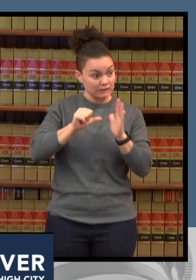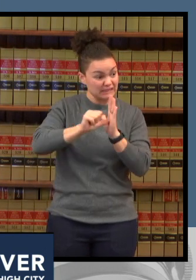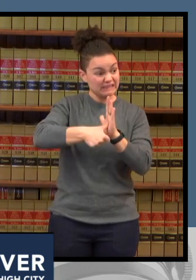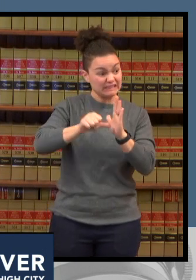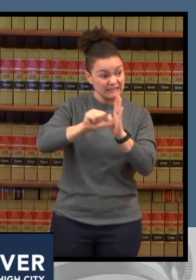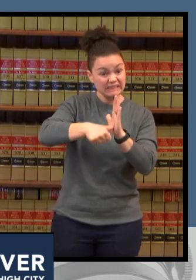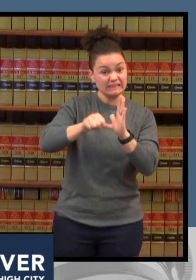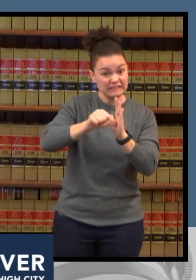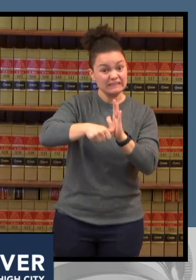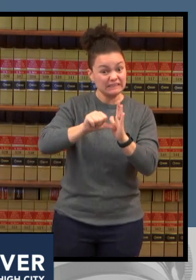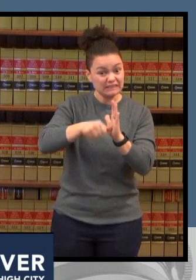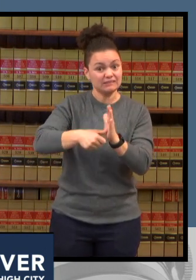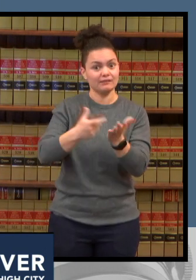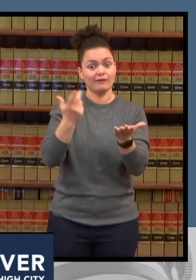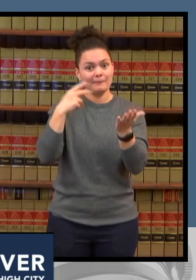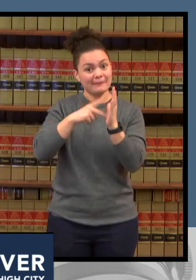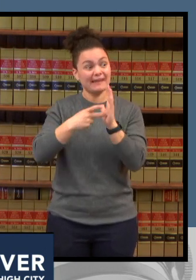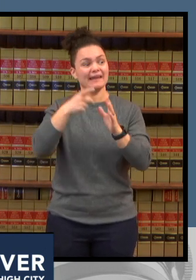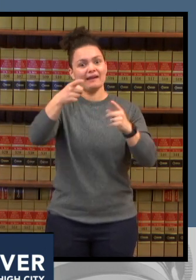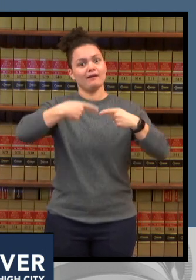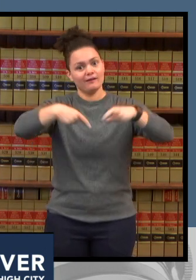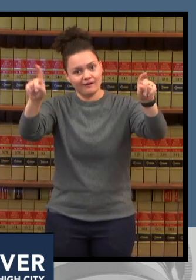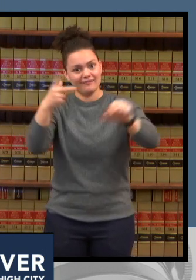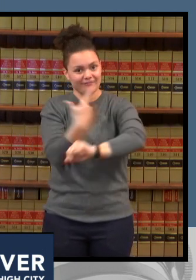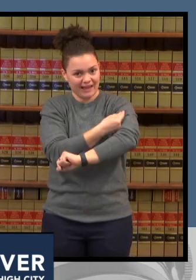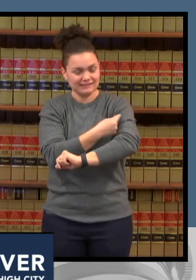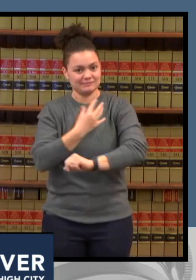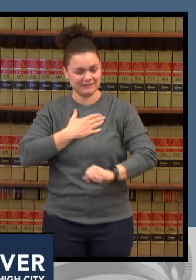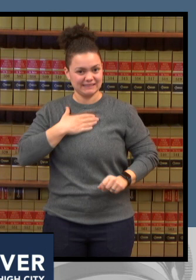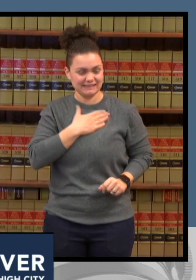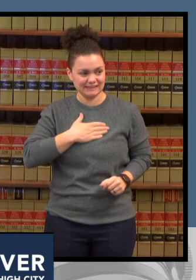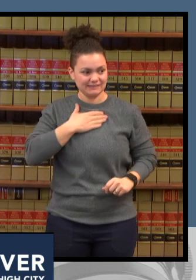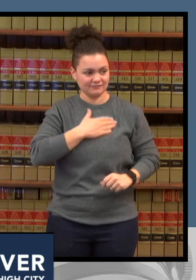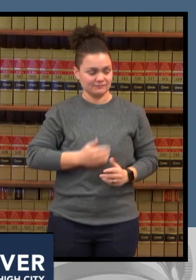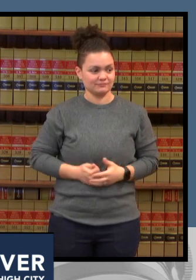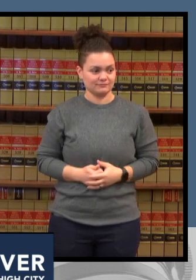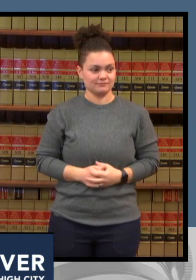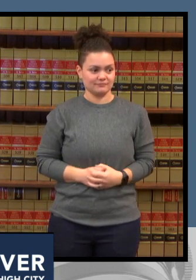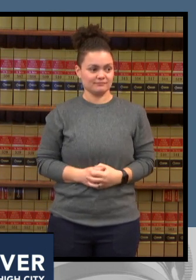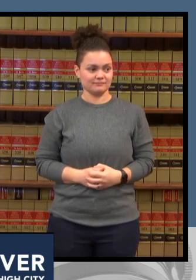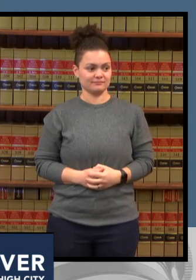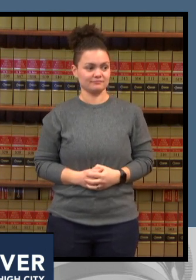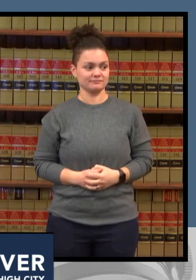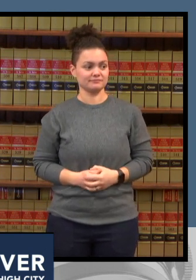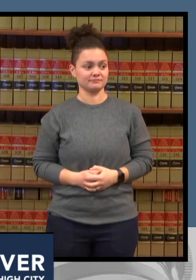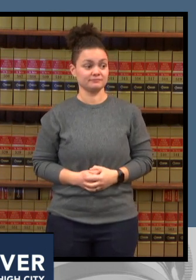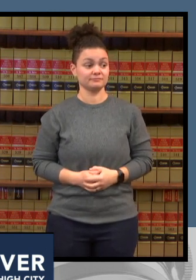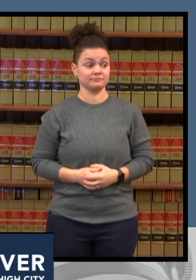almost 80 percent now are unvaccinated going to the hospital for help so you can help out